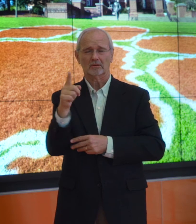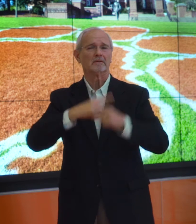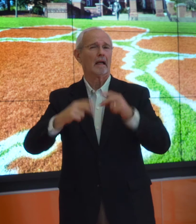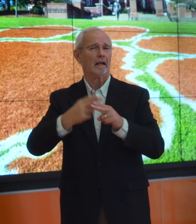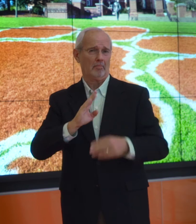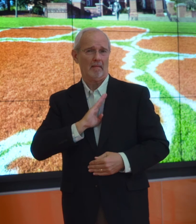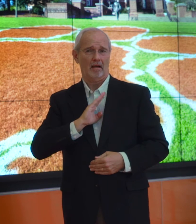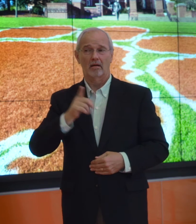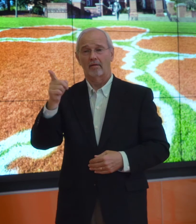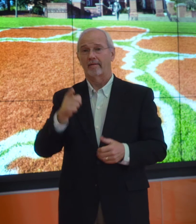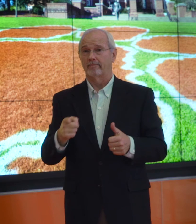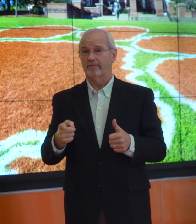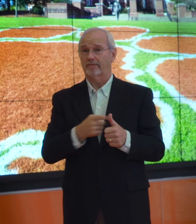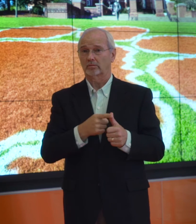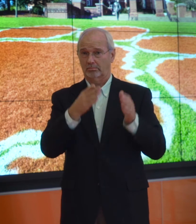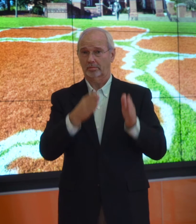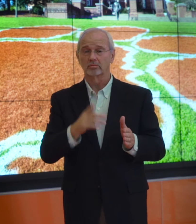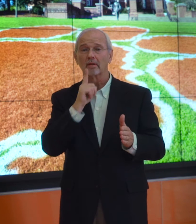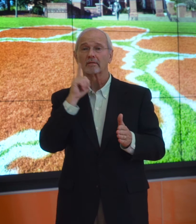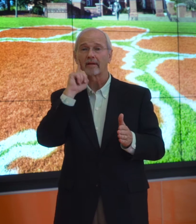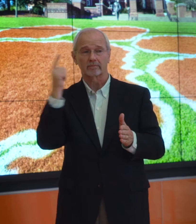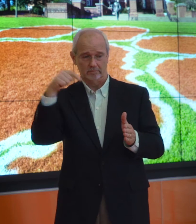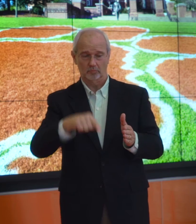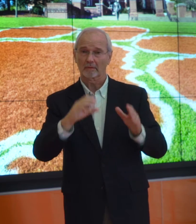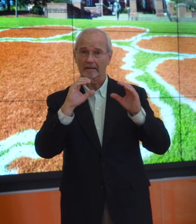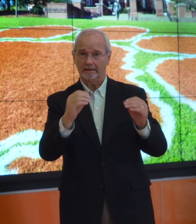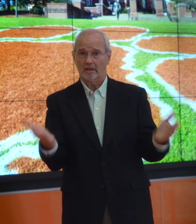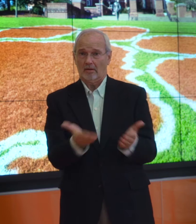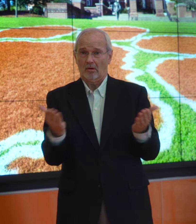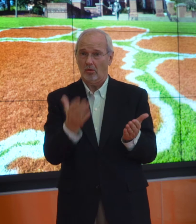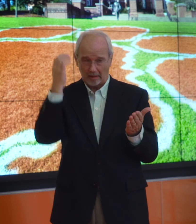This is her sign name. She was the 1st Deaf person to teach